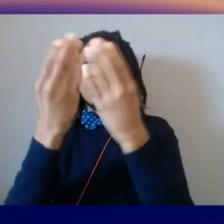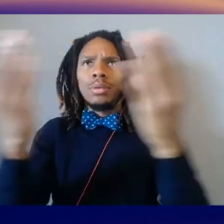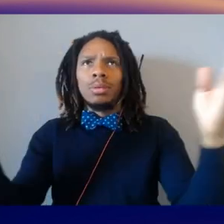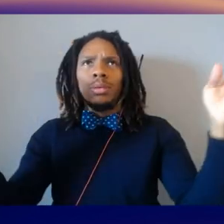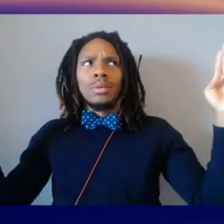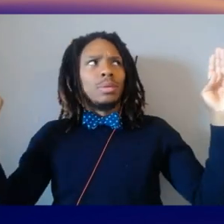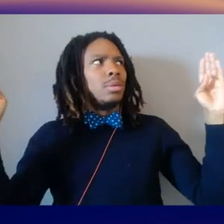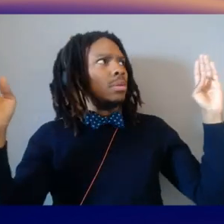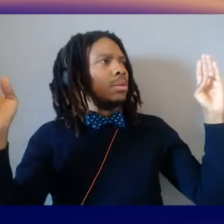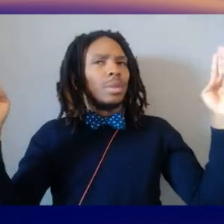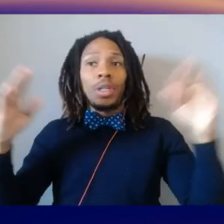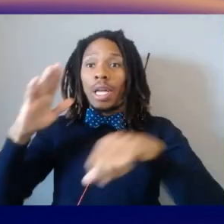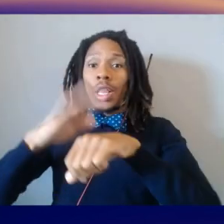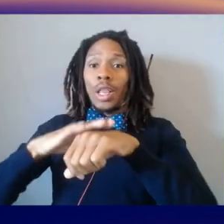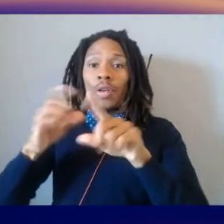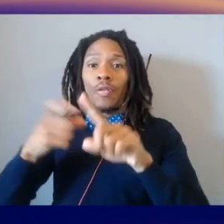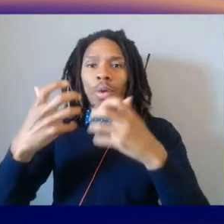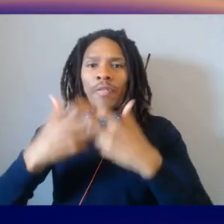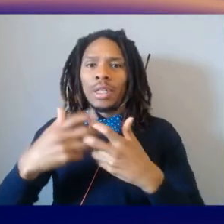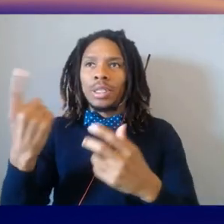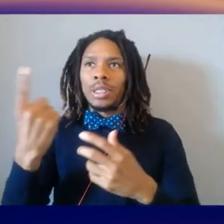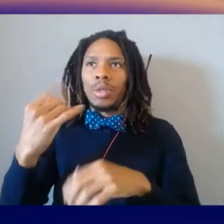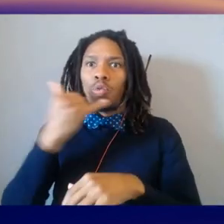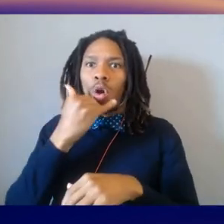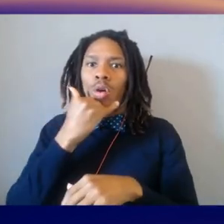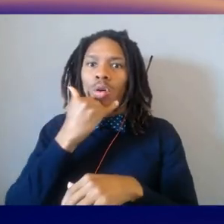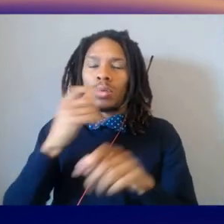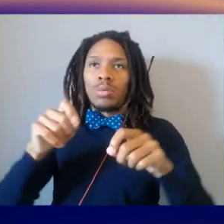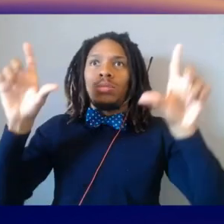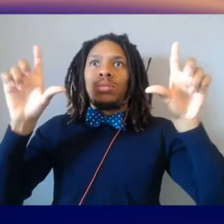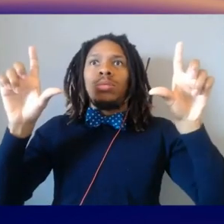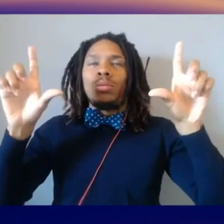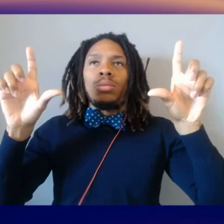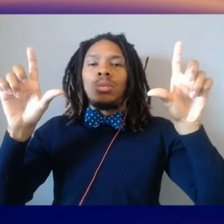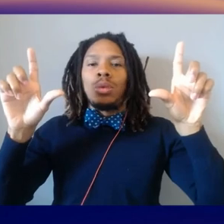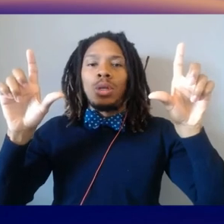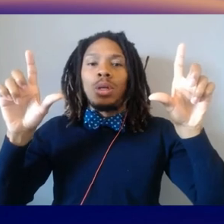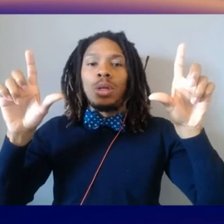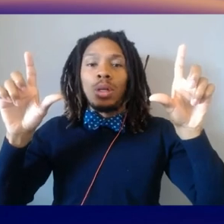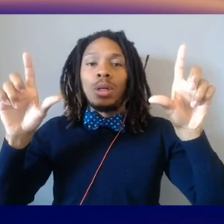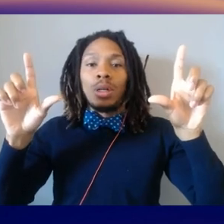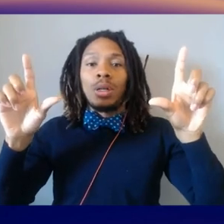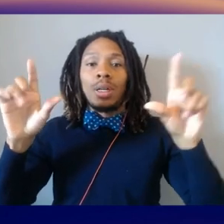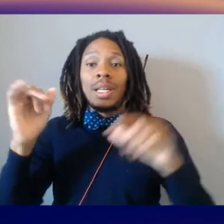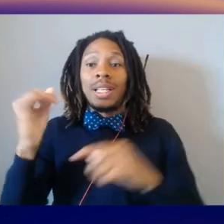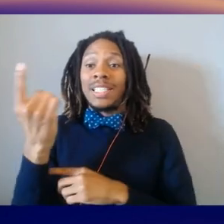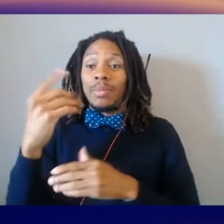that something is wrong. And in fact, it's, something is wrong in your company.